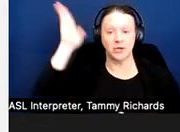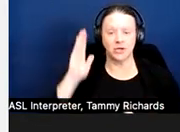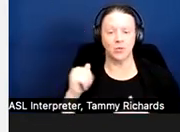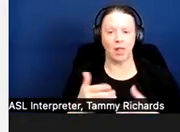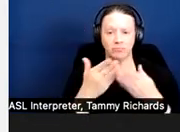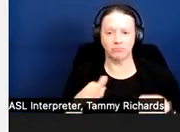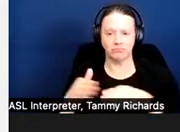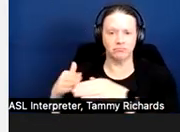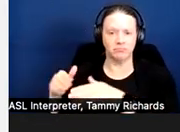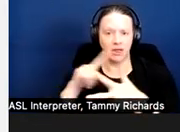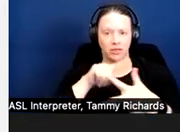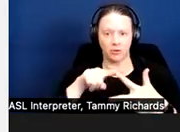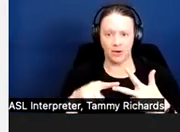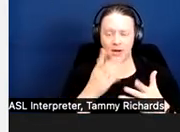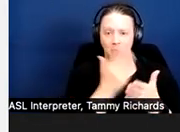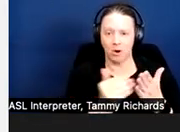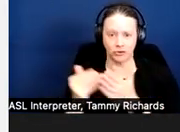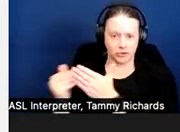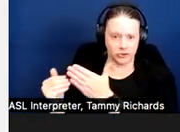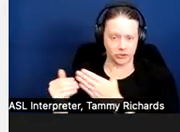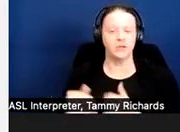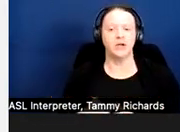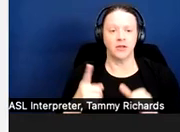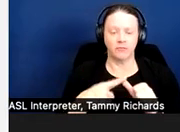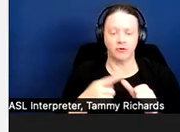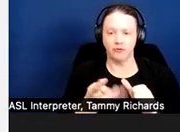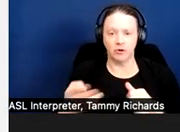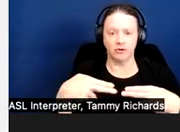The first couple of slides are going to provide an overview of the obligation of housing providers